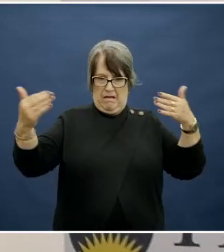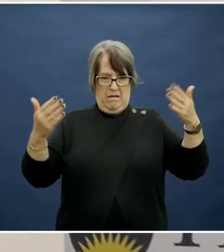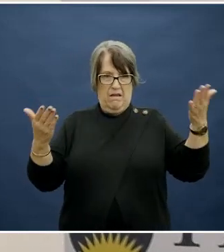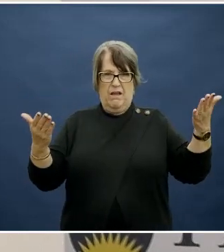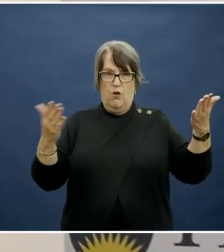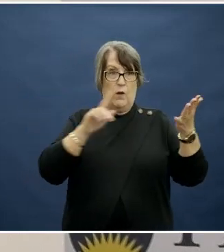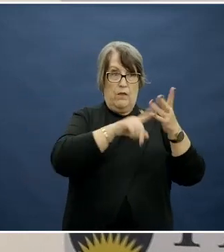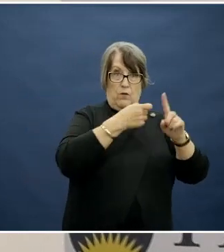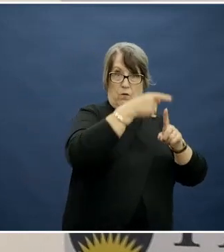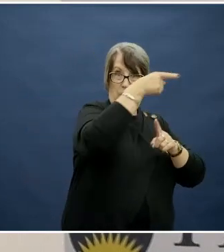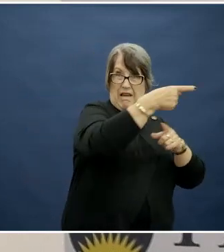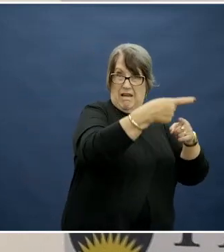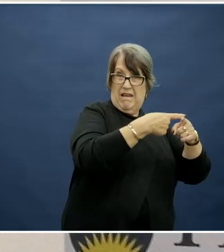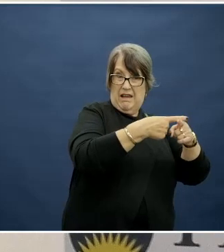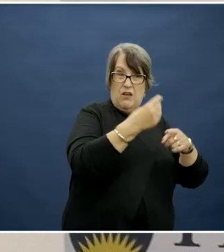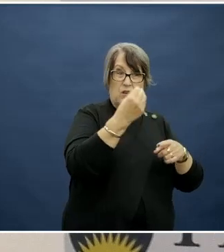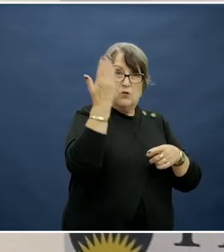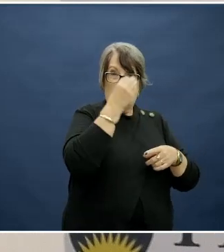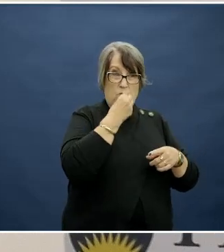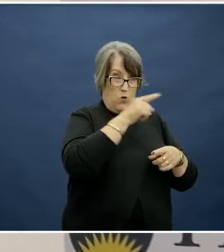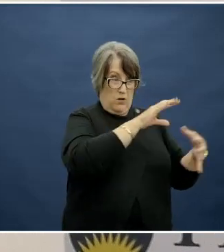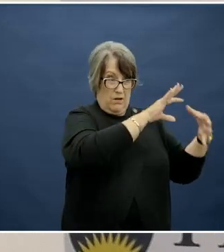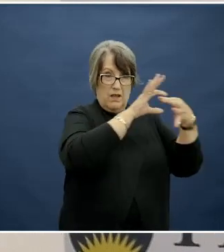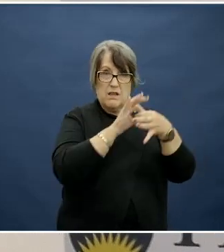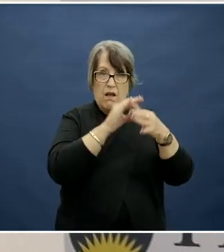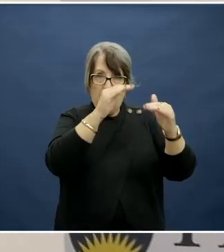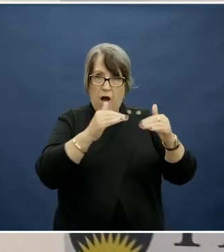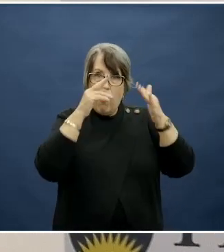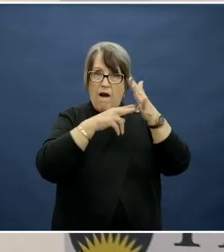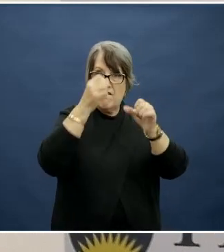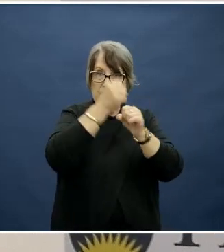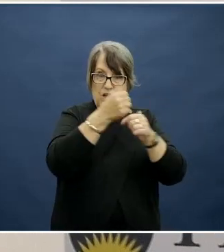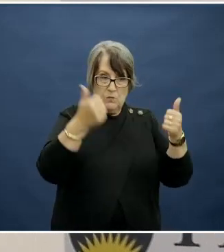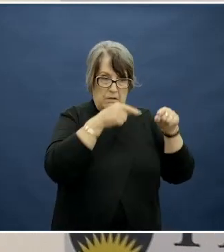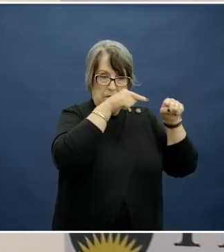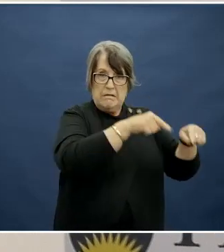the UK school food is associated with higher vegetable intakes for children, so it can